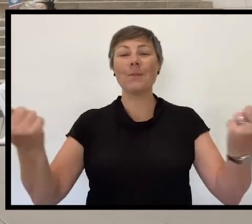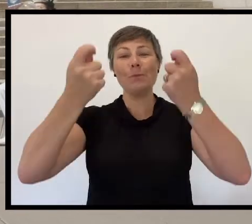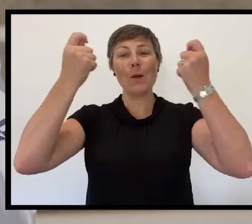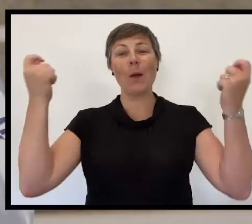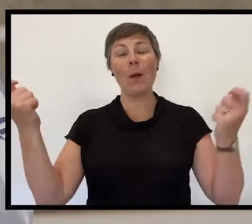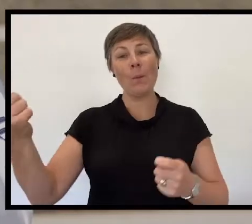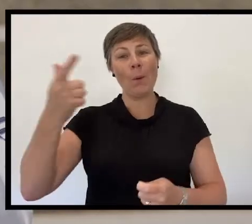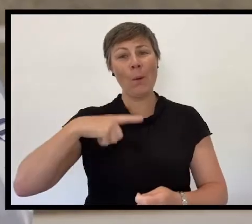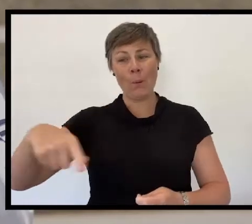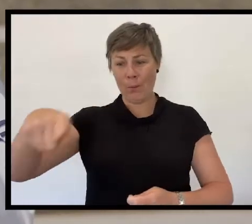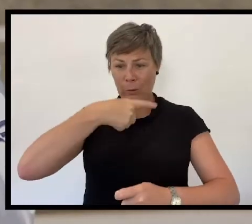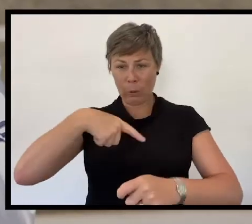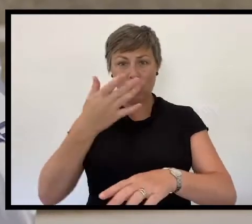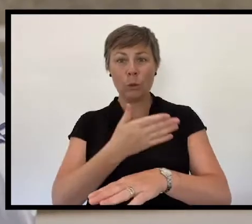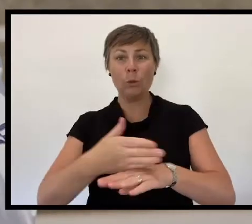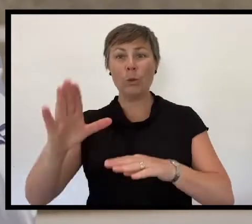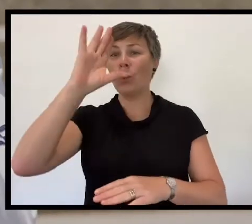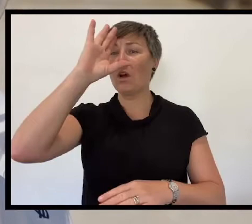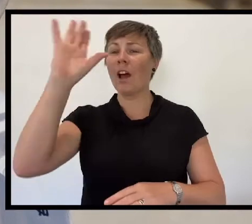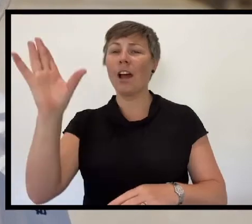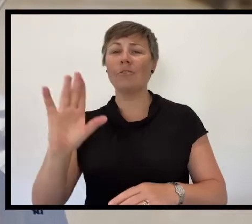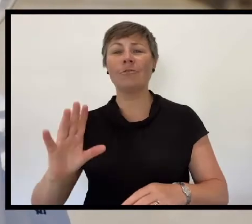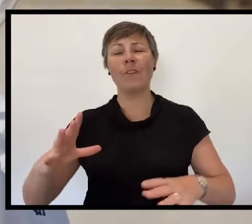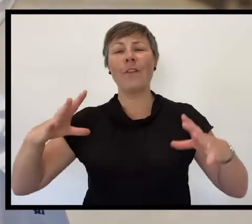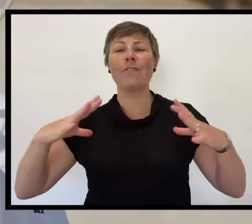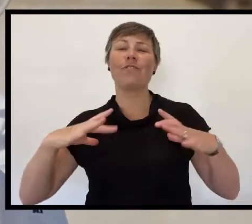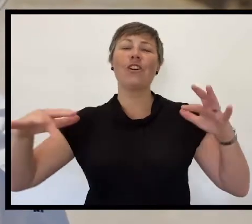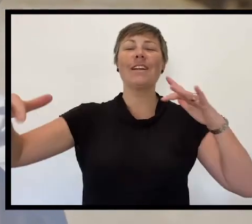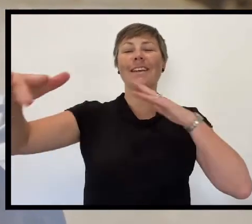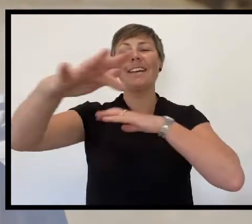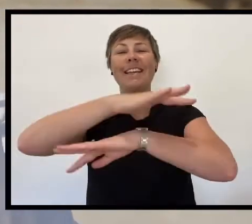for we are young and free